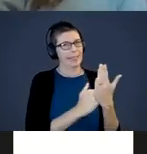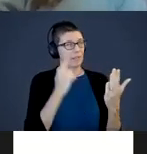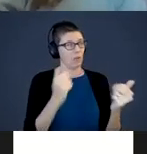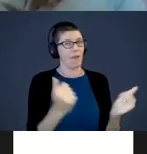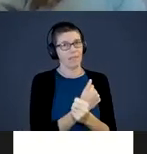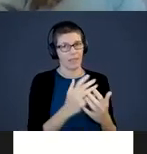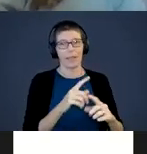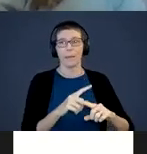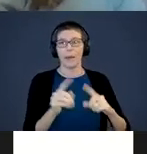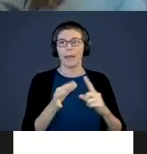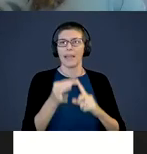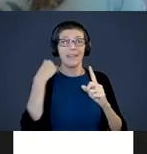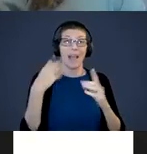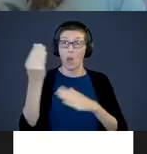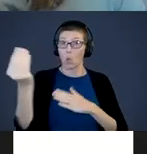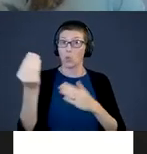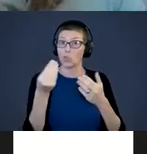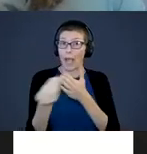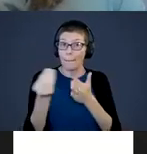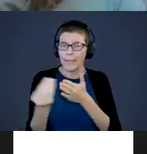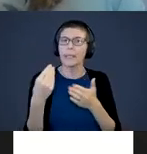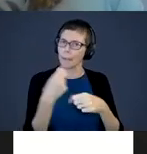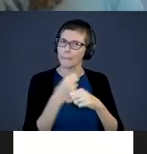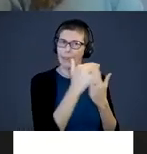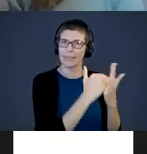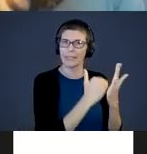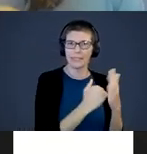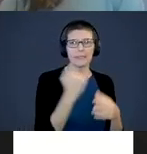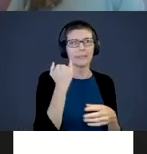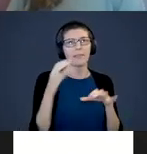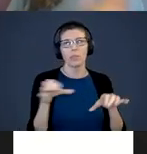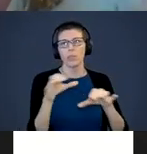Especially for shopping I make a list or if you during a quick list on your computer,